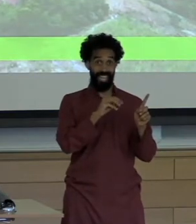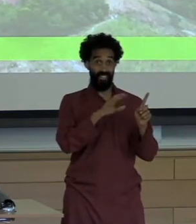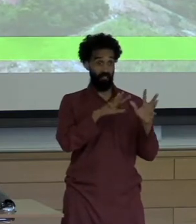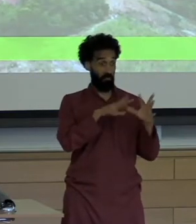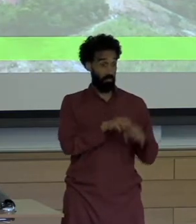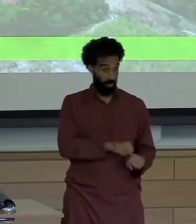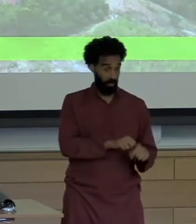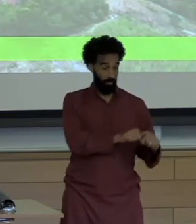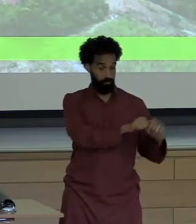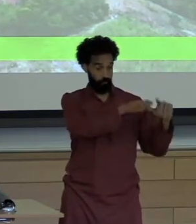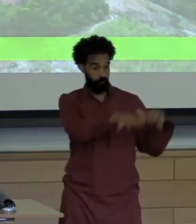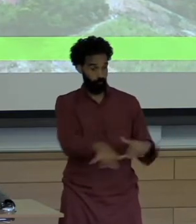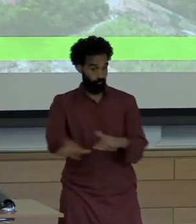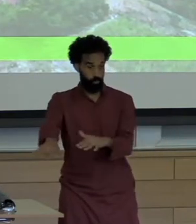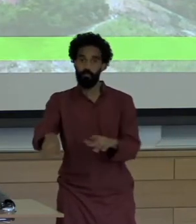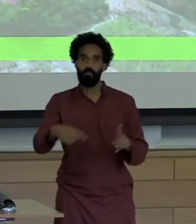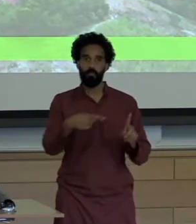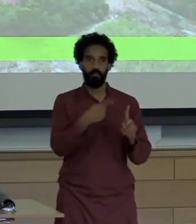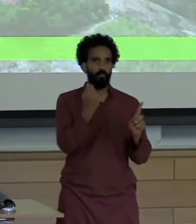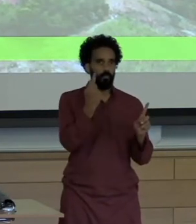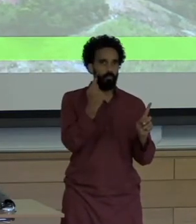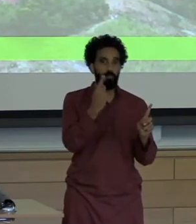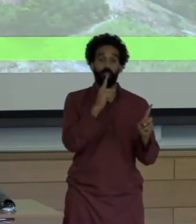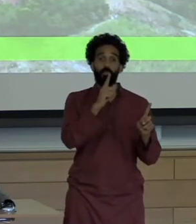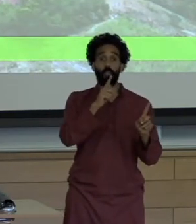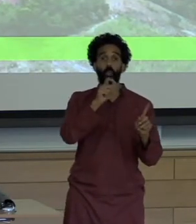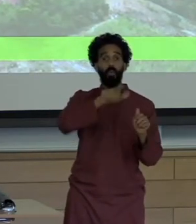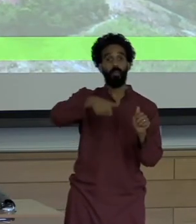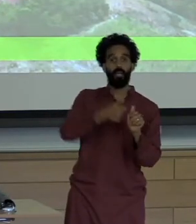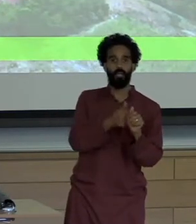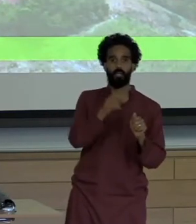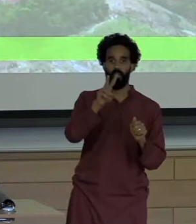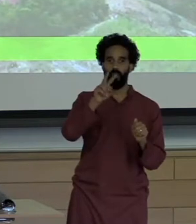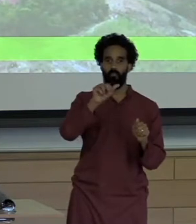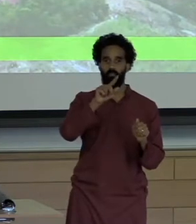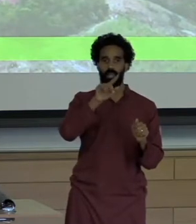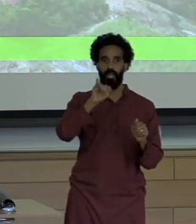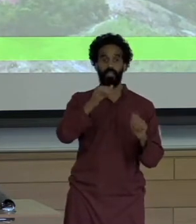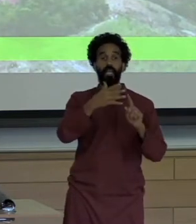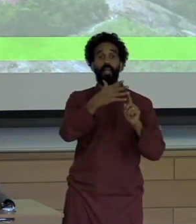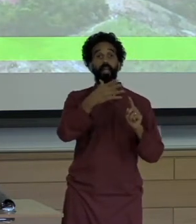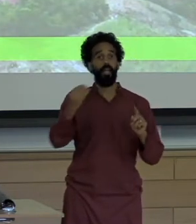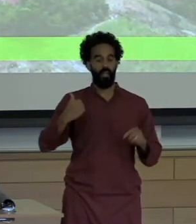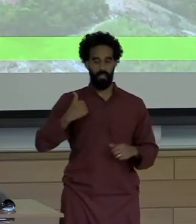Was part of a joint venture between Valley and Canadian multinational BHP Billiton